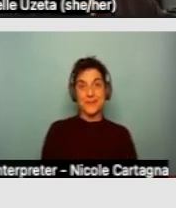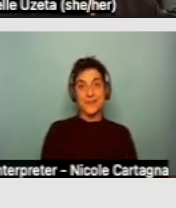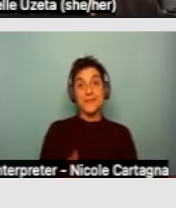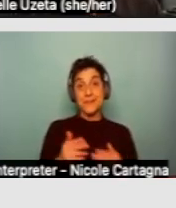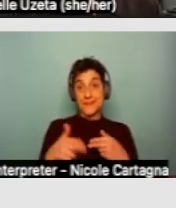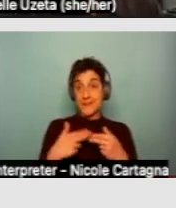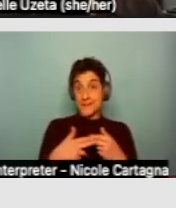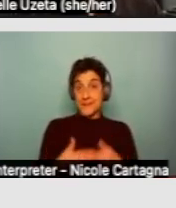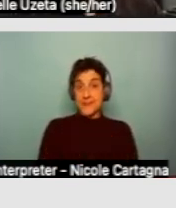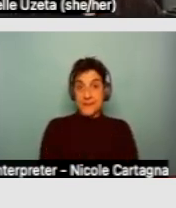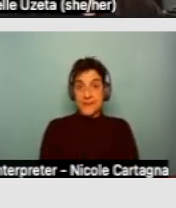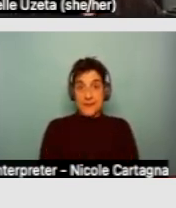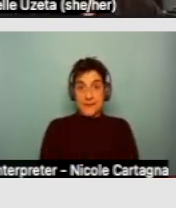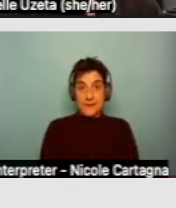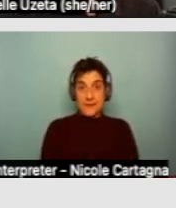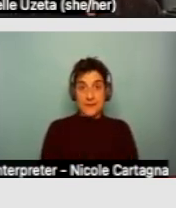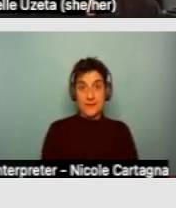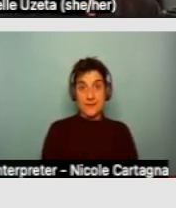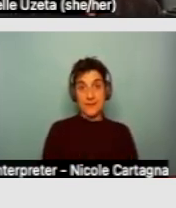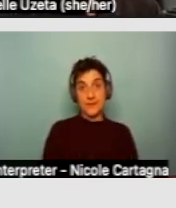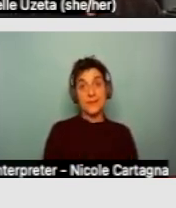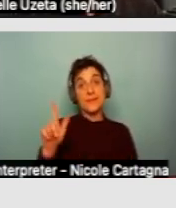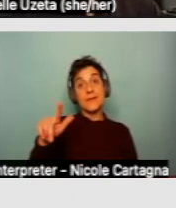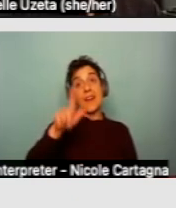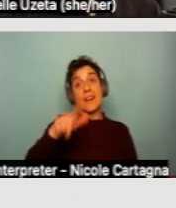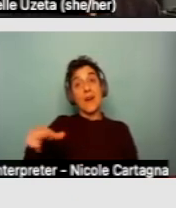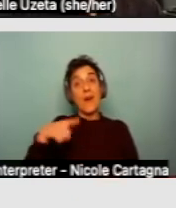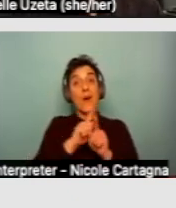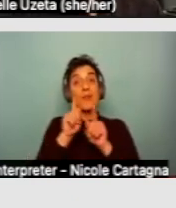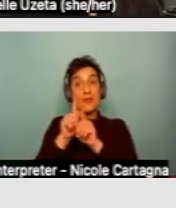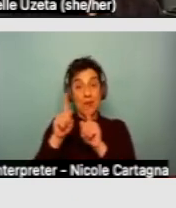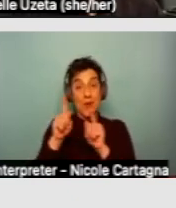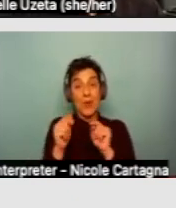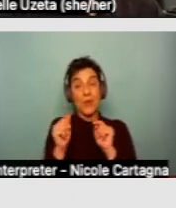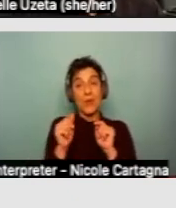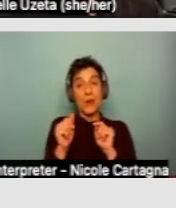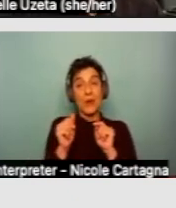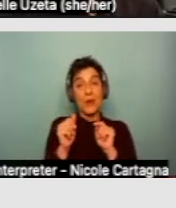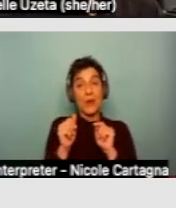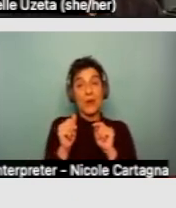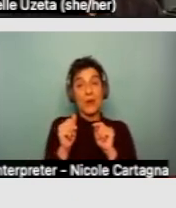Housing providers are also required to allow reasonable modifications to a unit or common